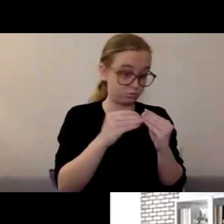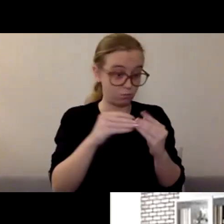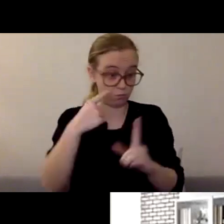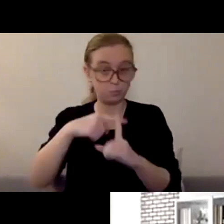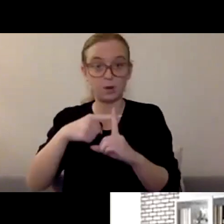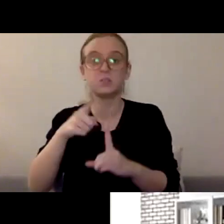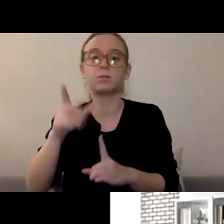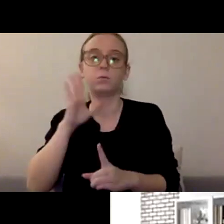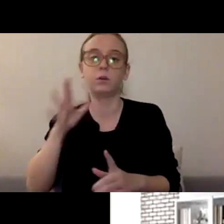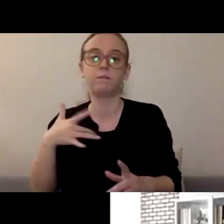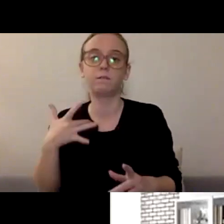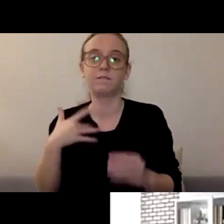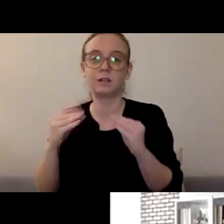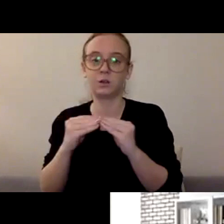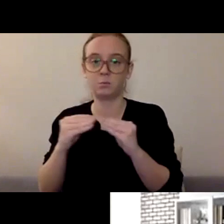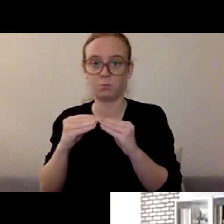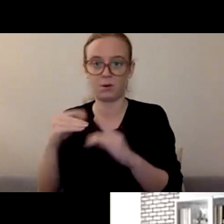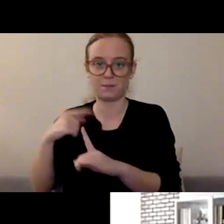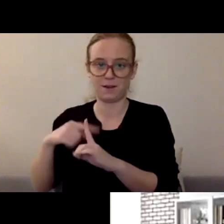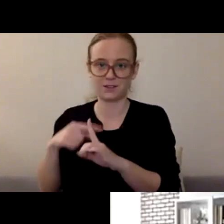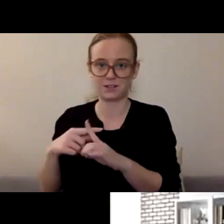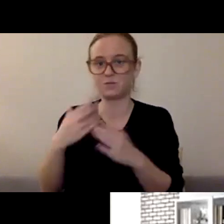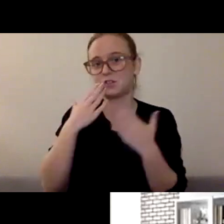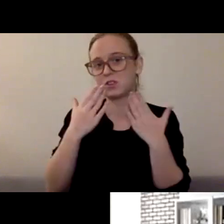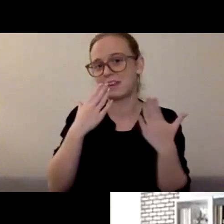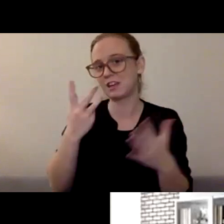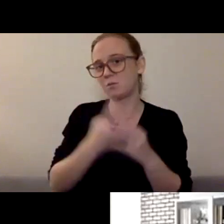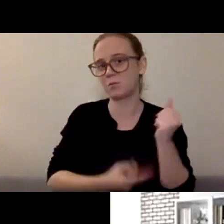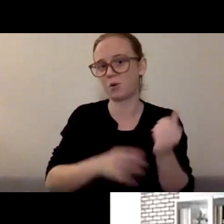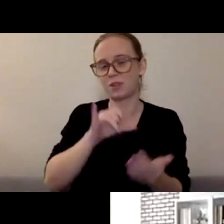Those are just really great... just some great information.